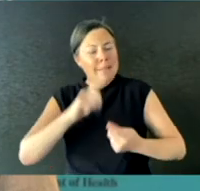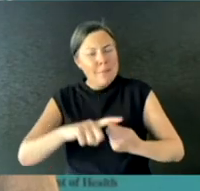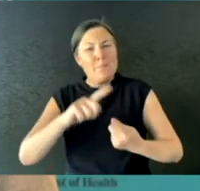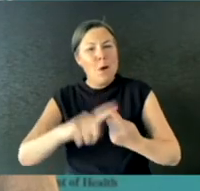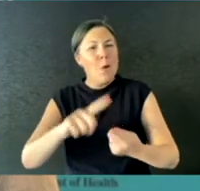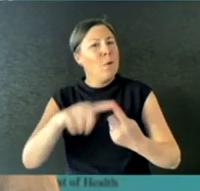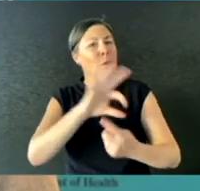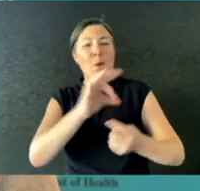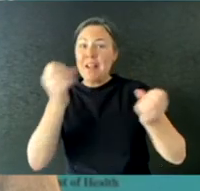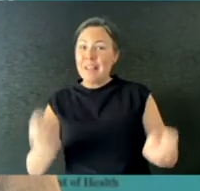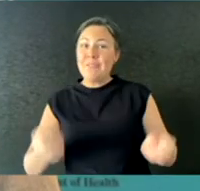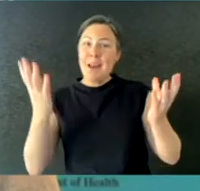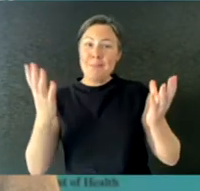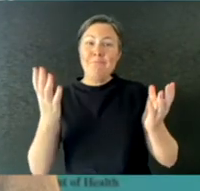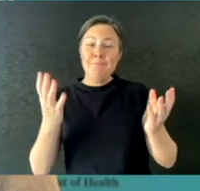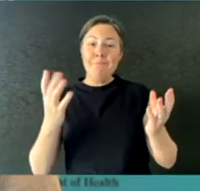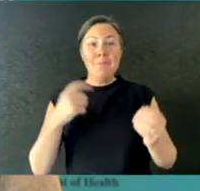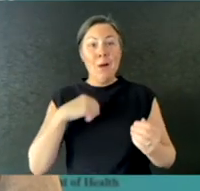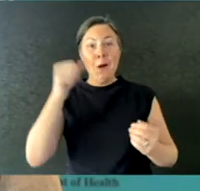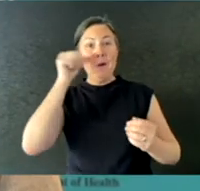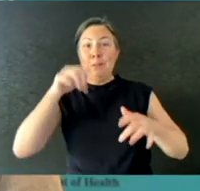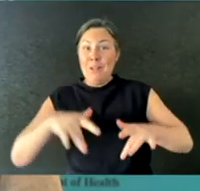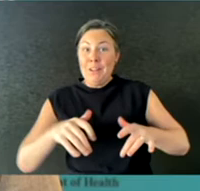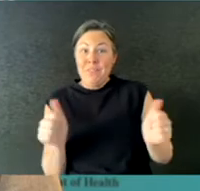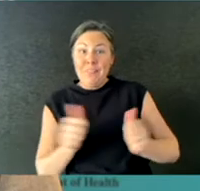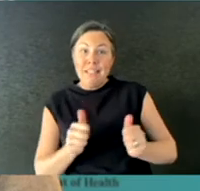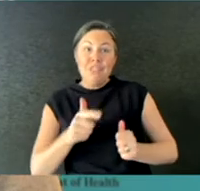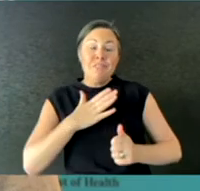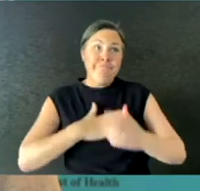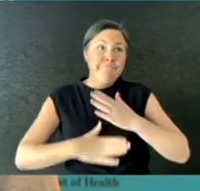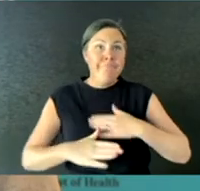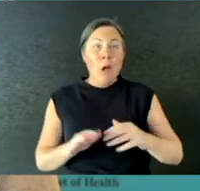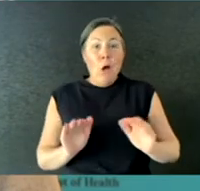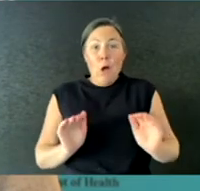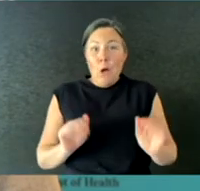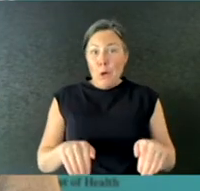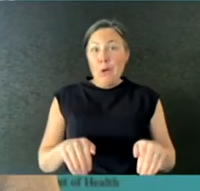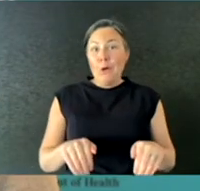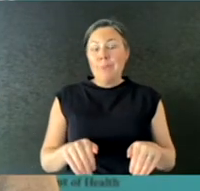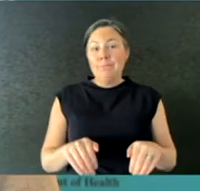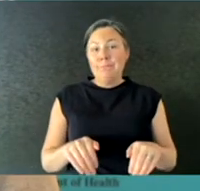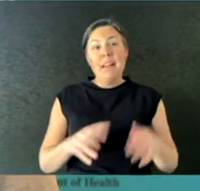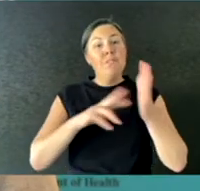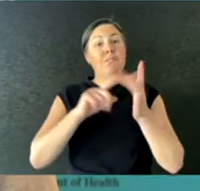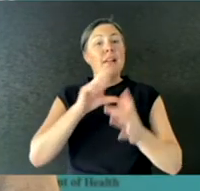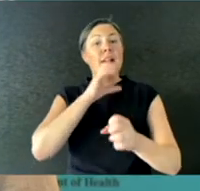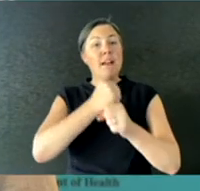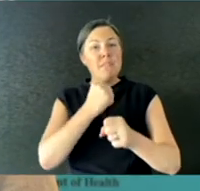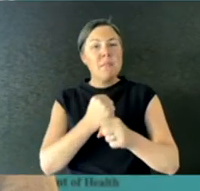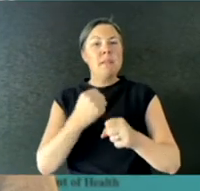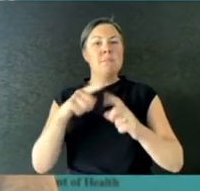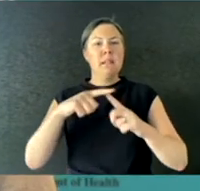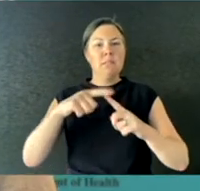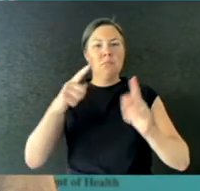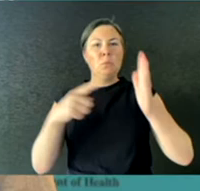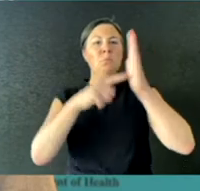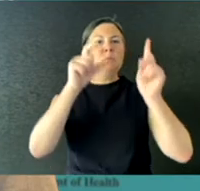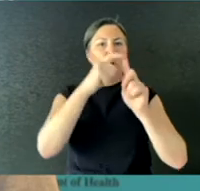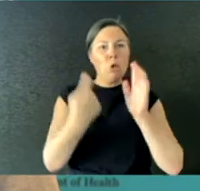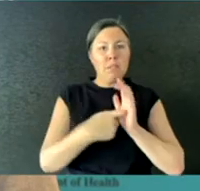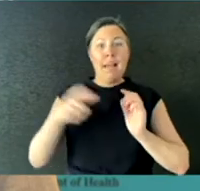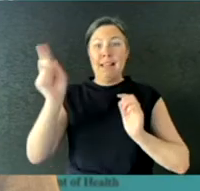There is still some way to go, as your government and health services plan the roadmap out.